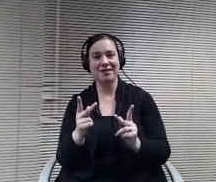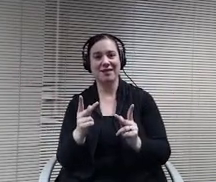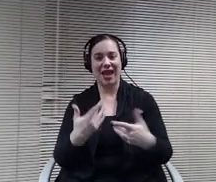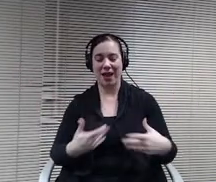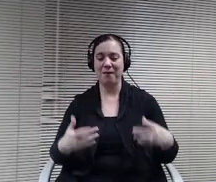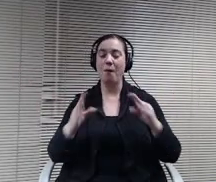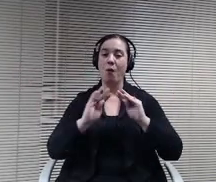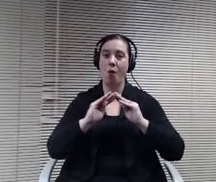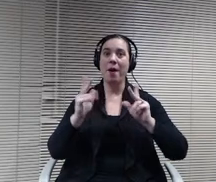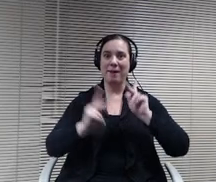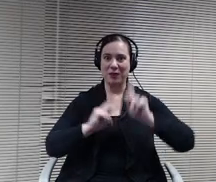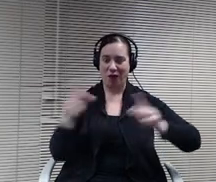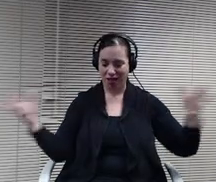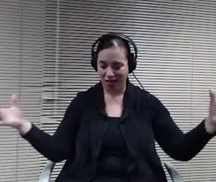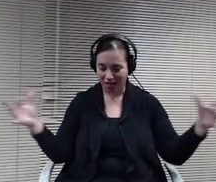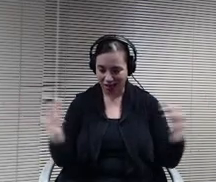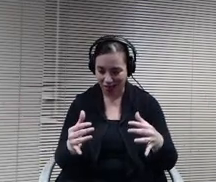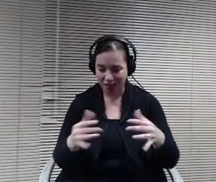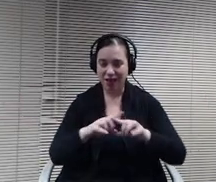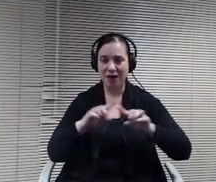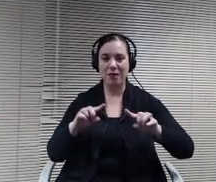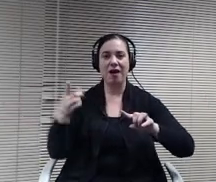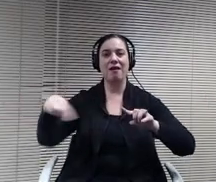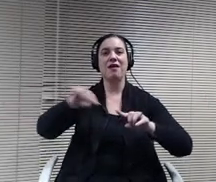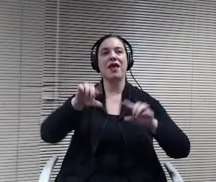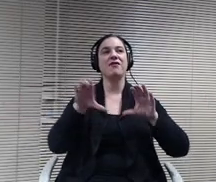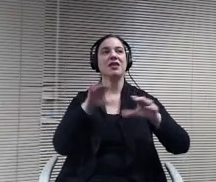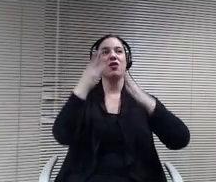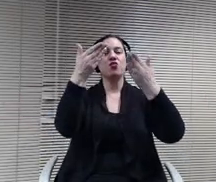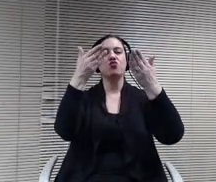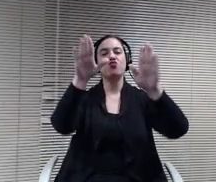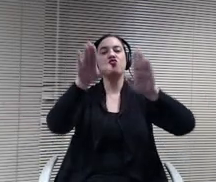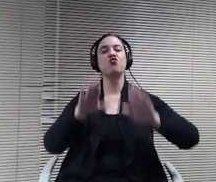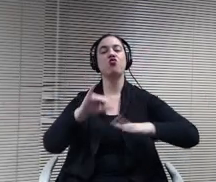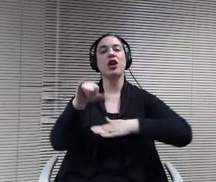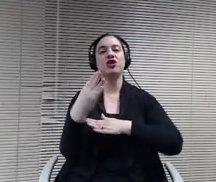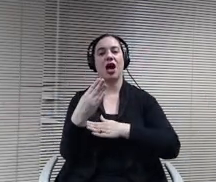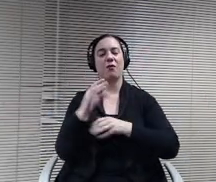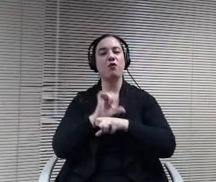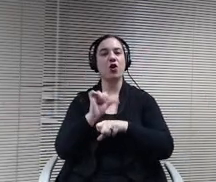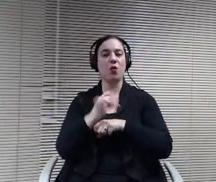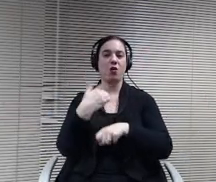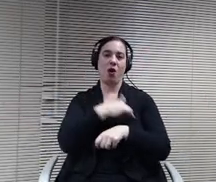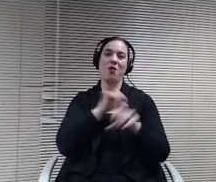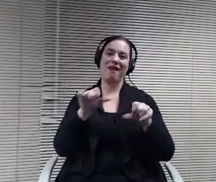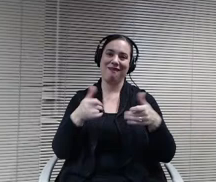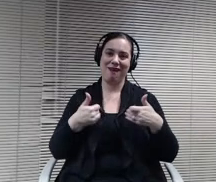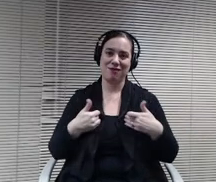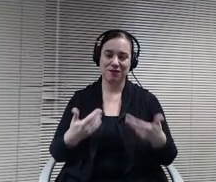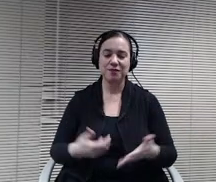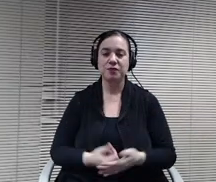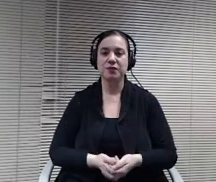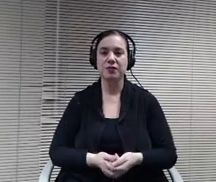they've done a great job to work with what they have. Then just understanding that some of these experiences that